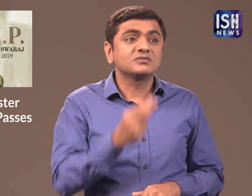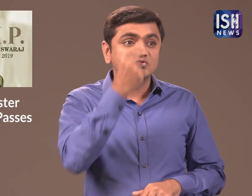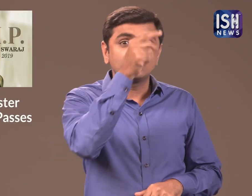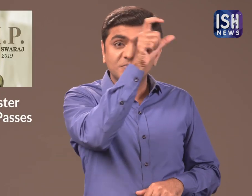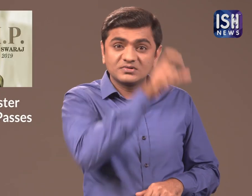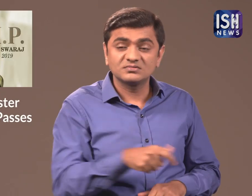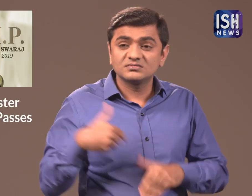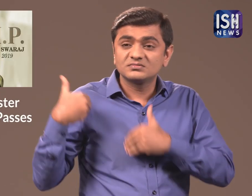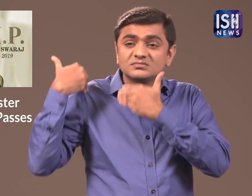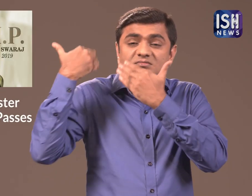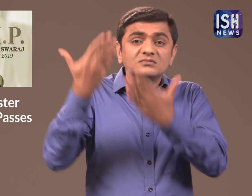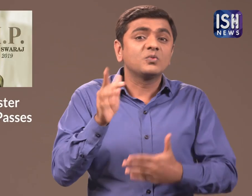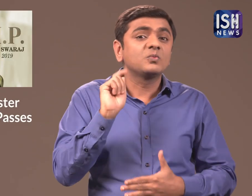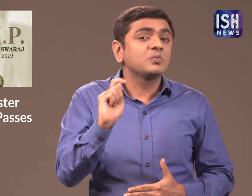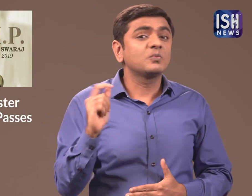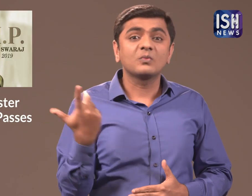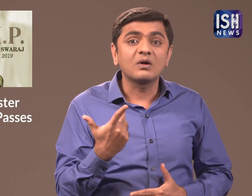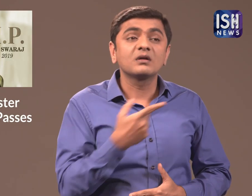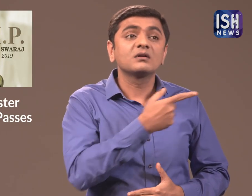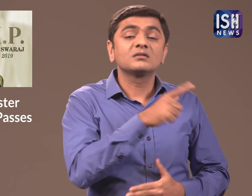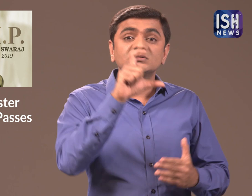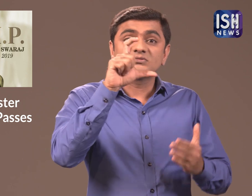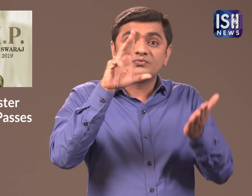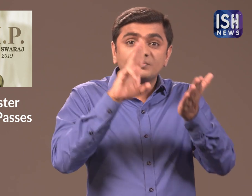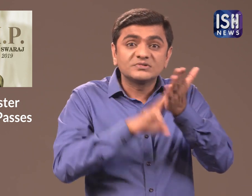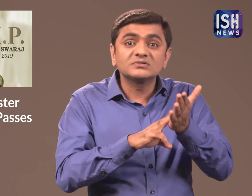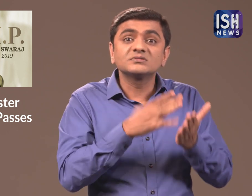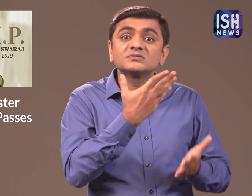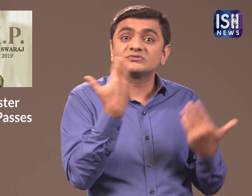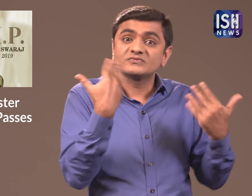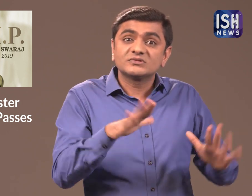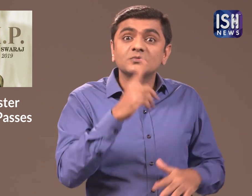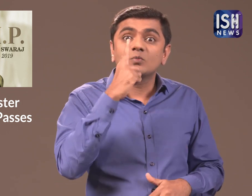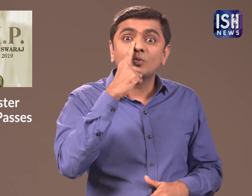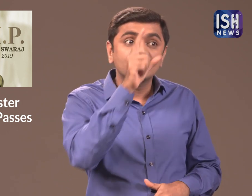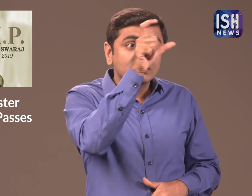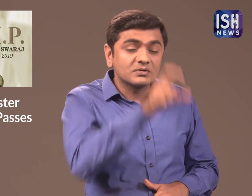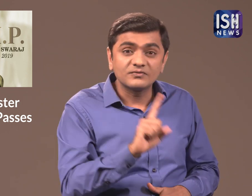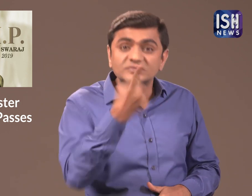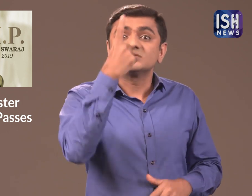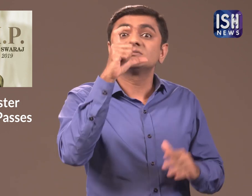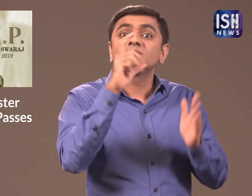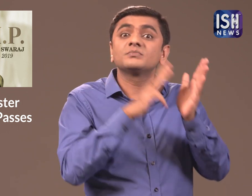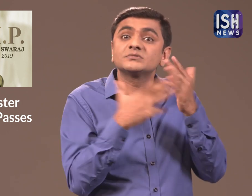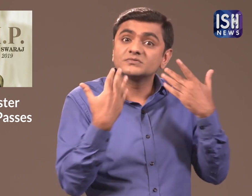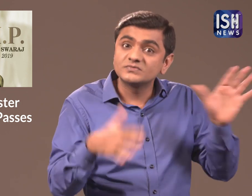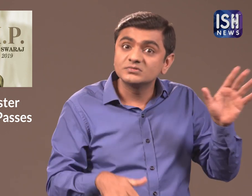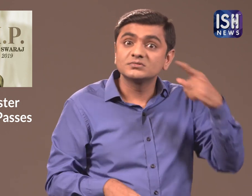Sushma was the first woman CM,